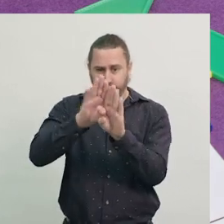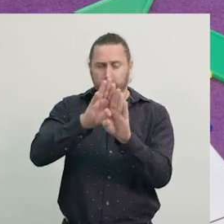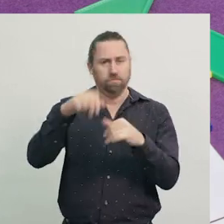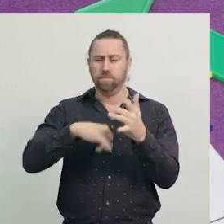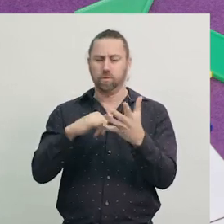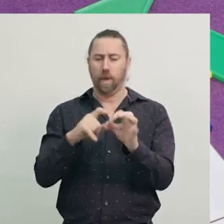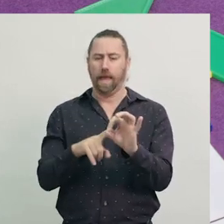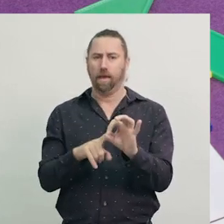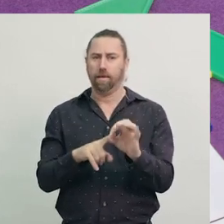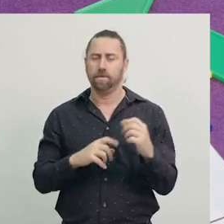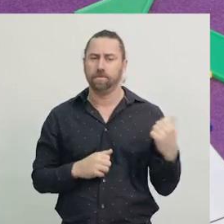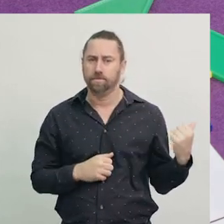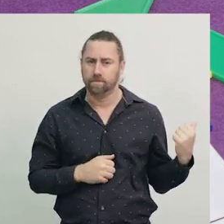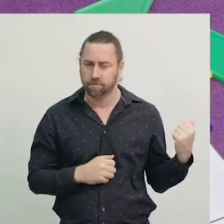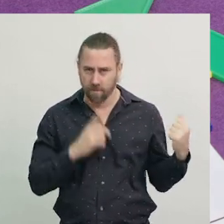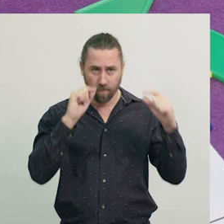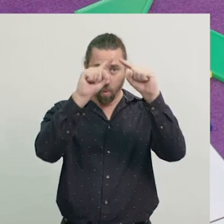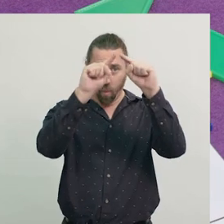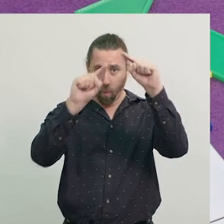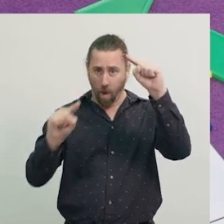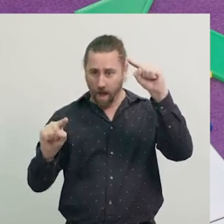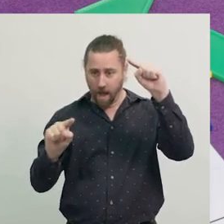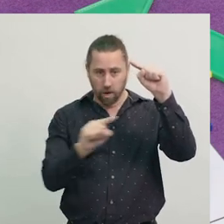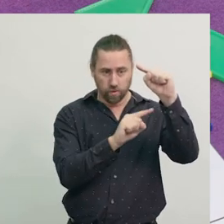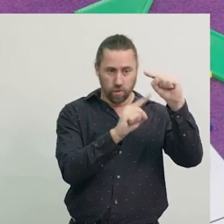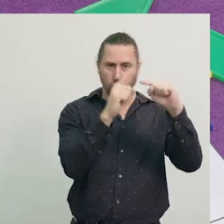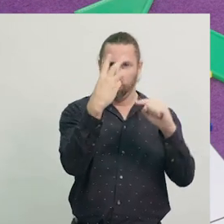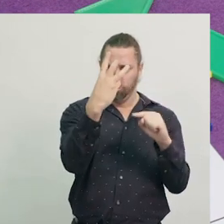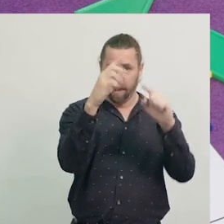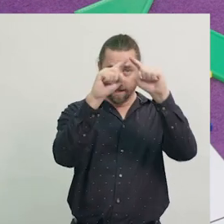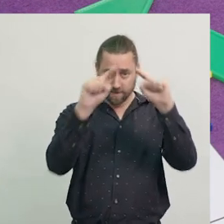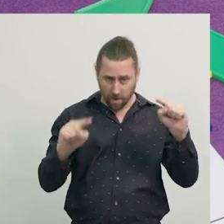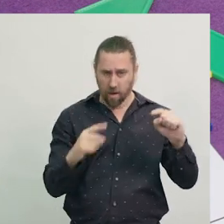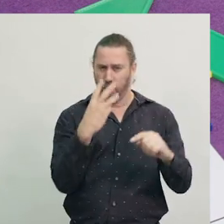Notice how each triangle has three sides, and three angles.